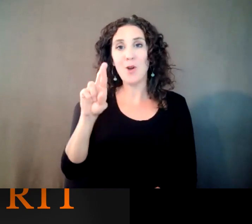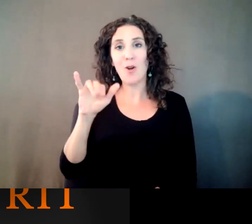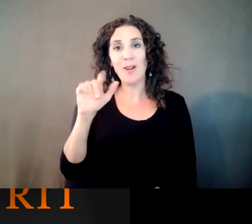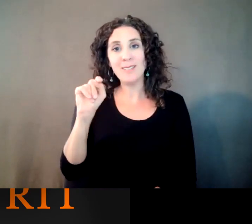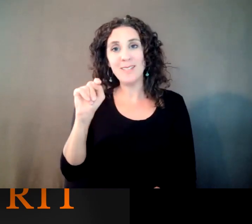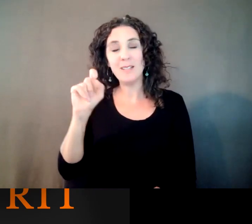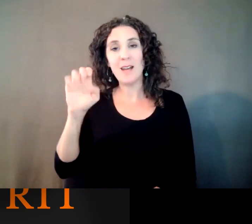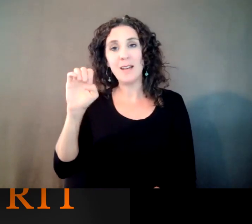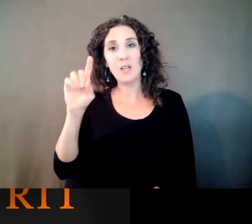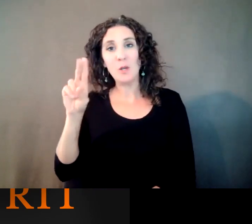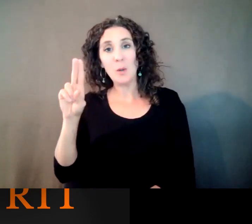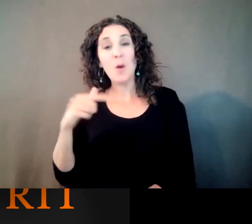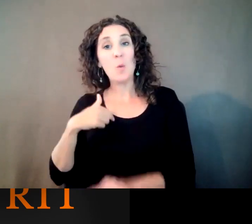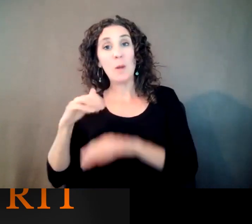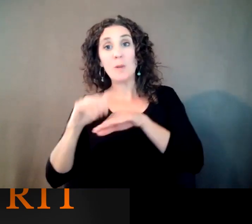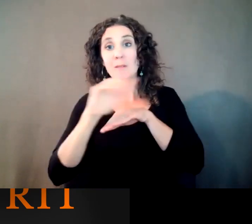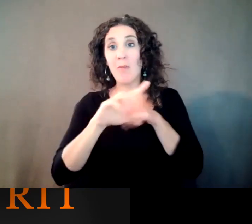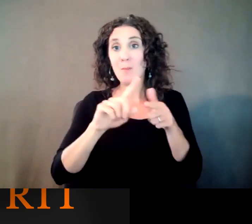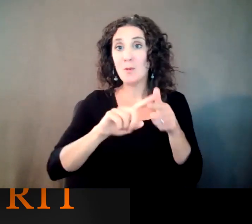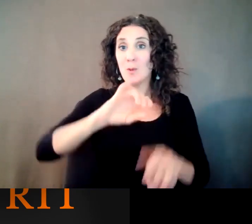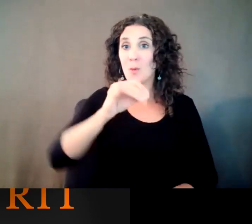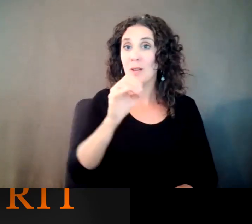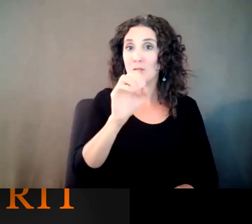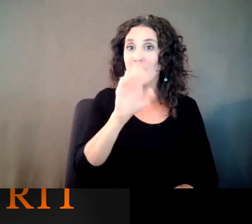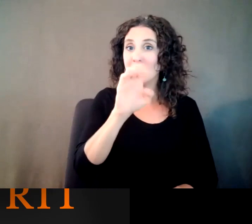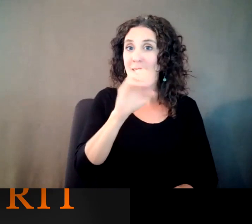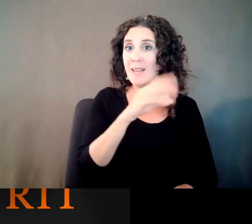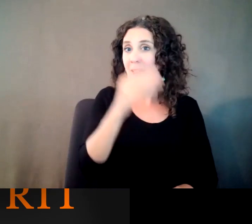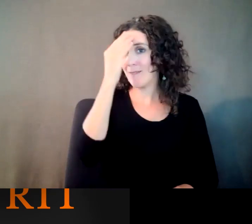the responses over to you we hope you have enjoyed tonight's webinar we are working on